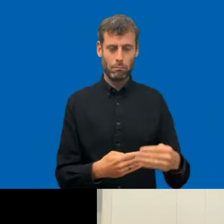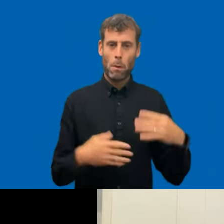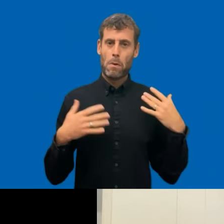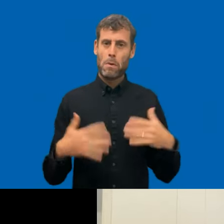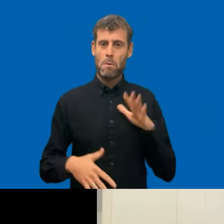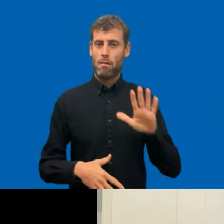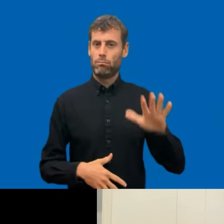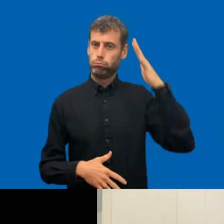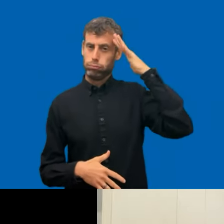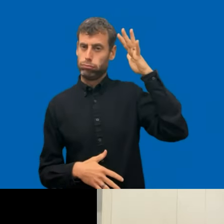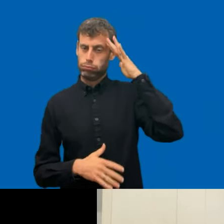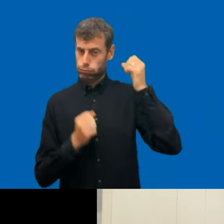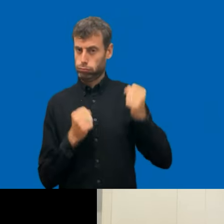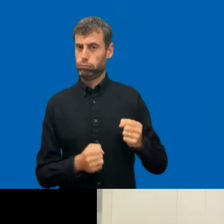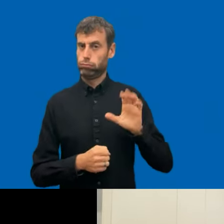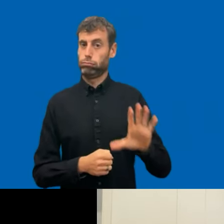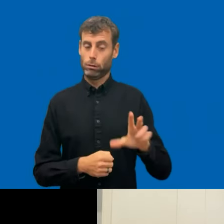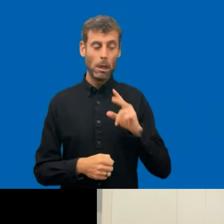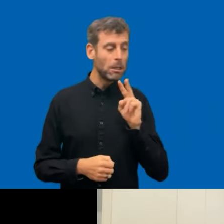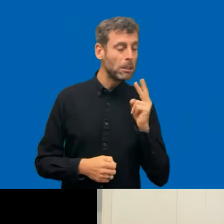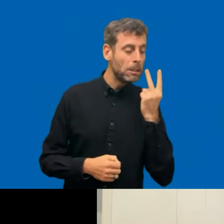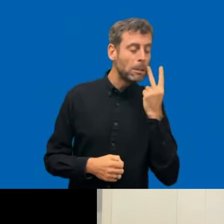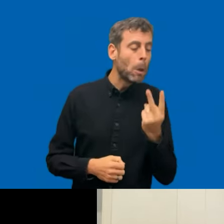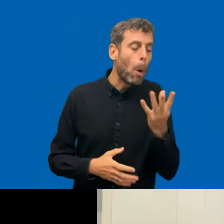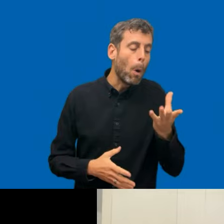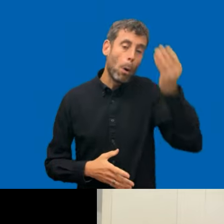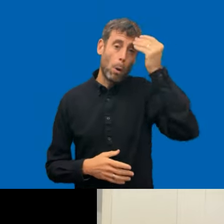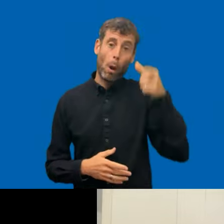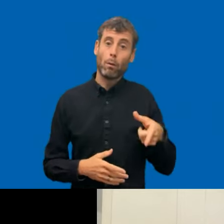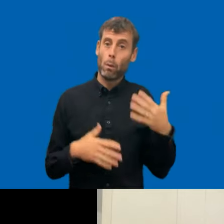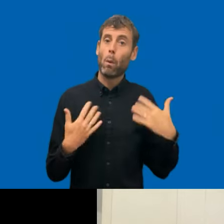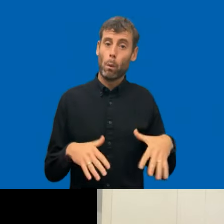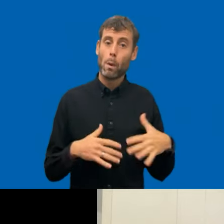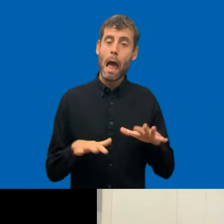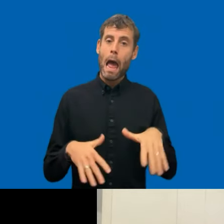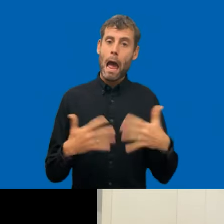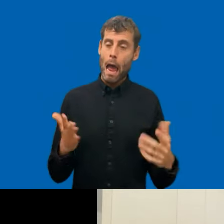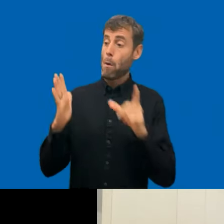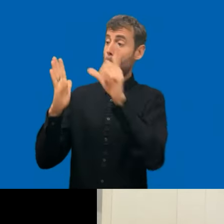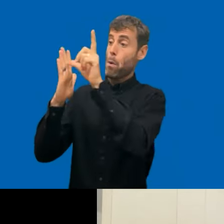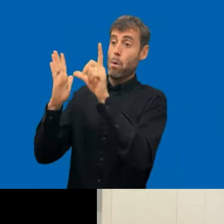follow this. In the implementing and going beyond them. That's rewarding. There are